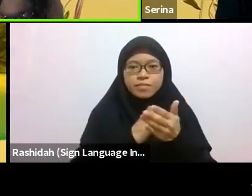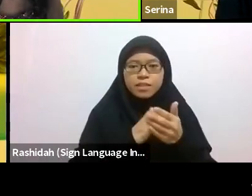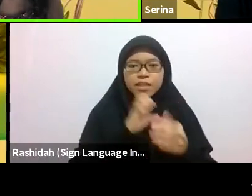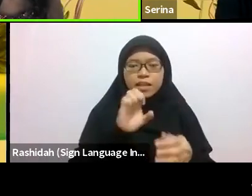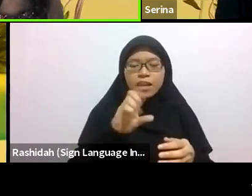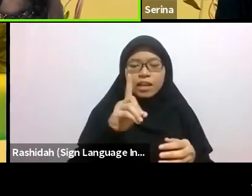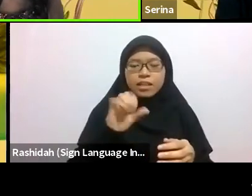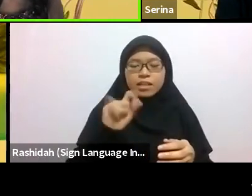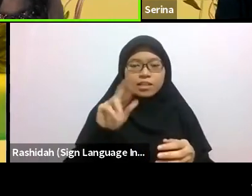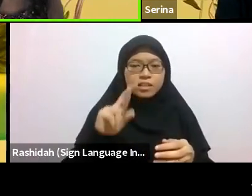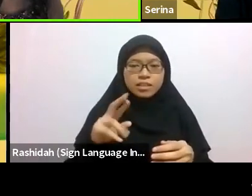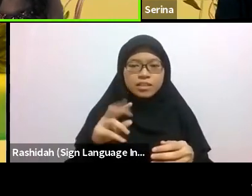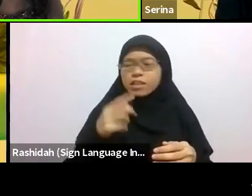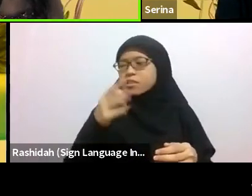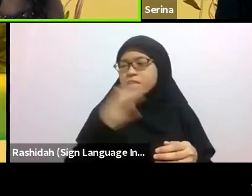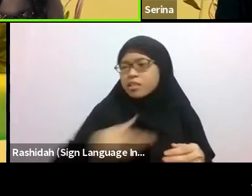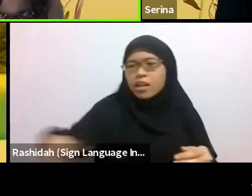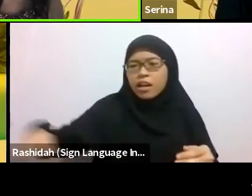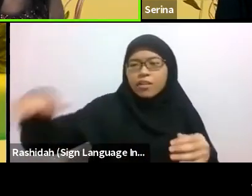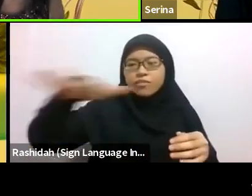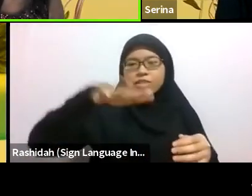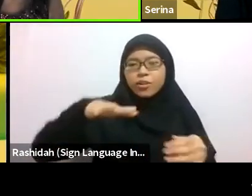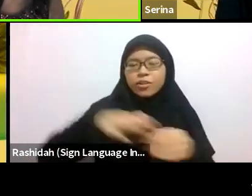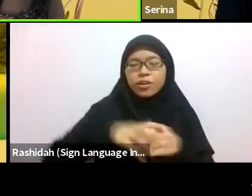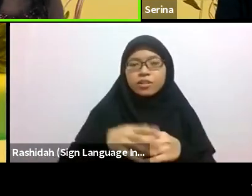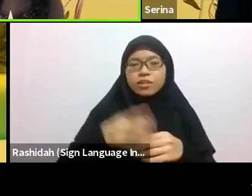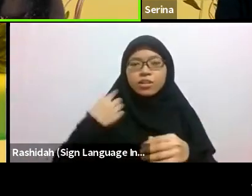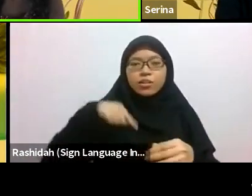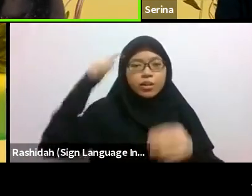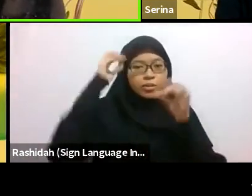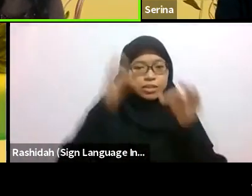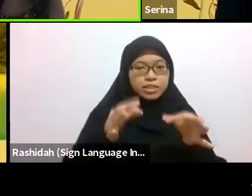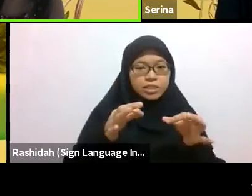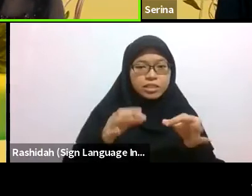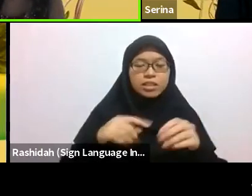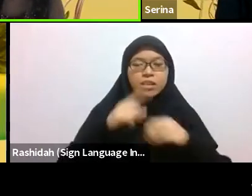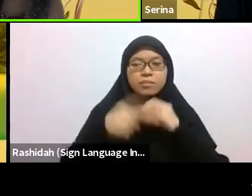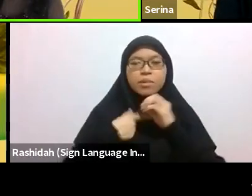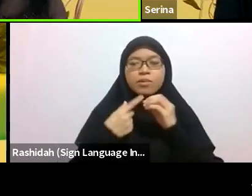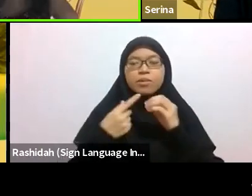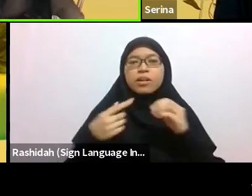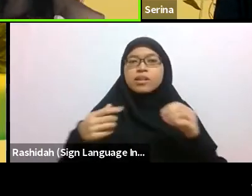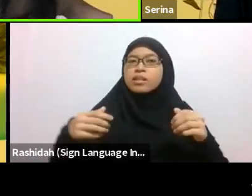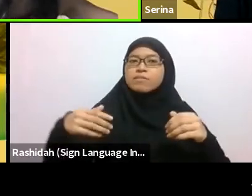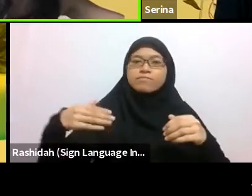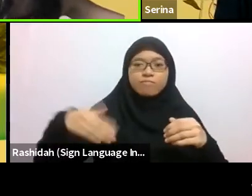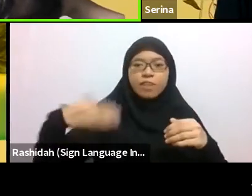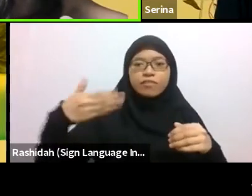In terms of the decisions we make, in terms of our everyday lived experiences, in terms of our personal lives–